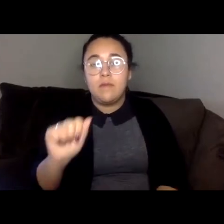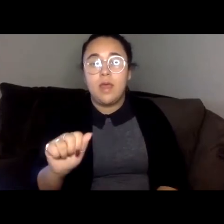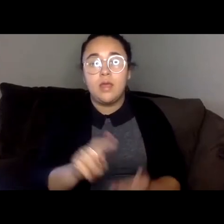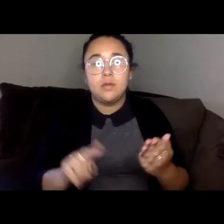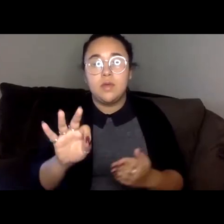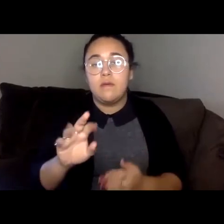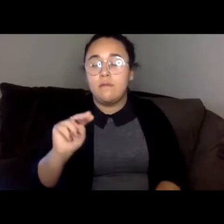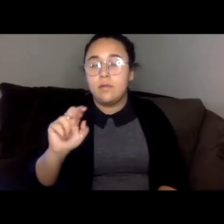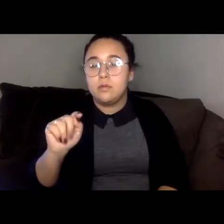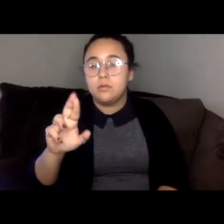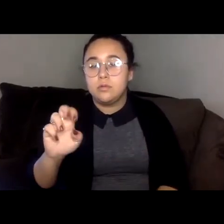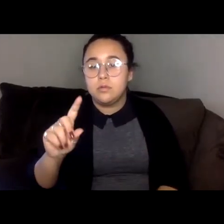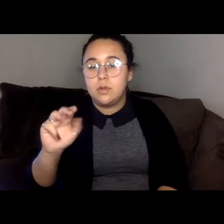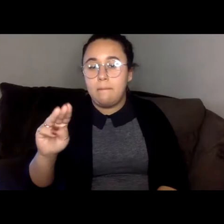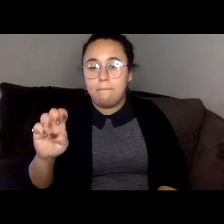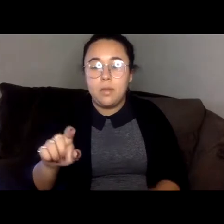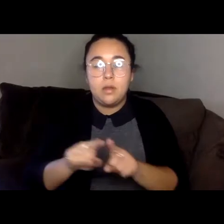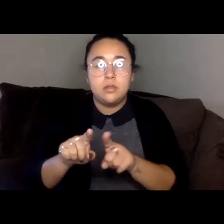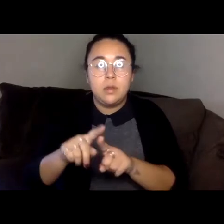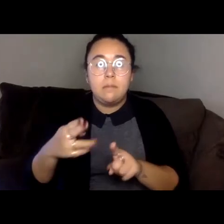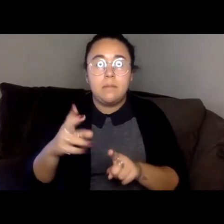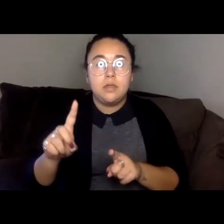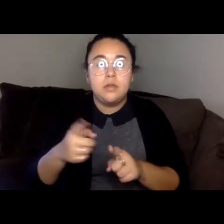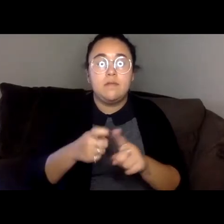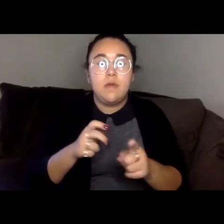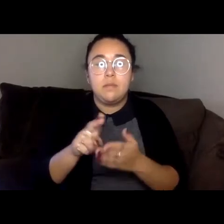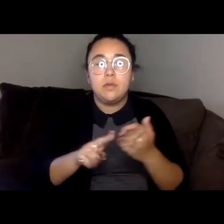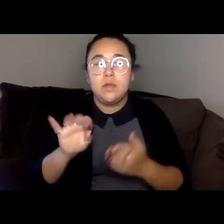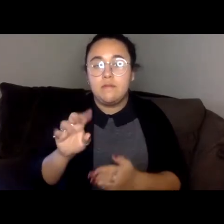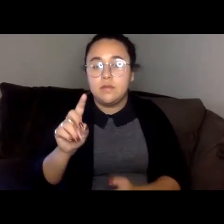from the University of Denver. She teaches at Amherst College.